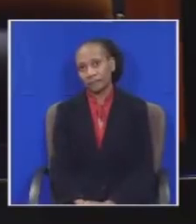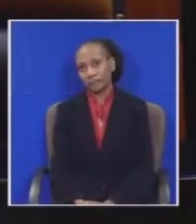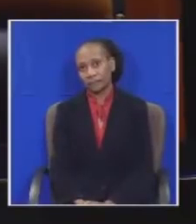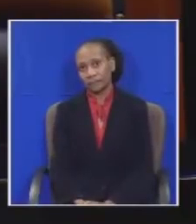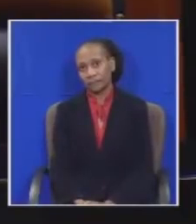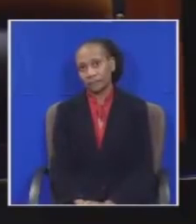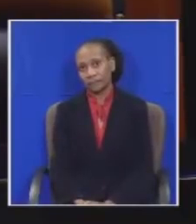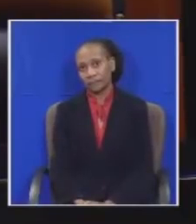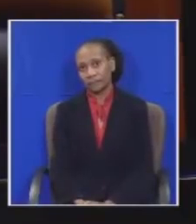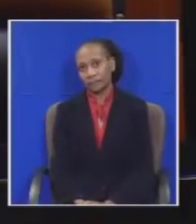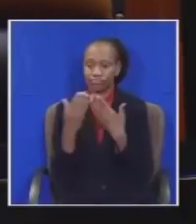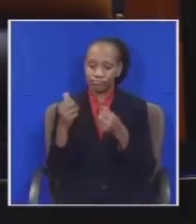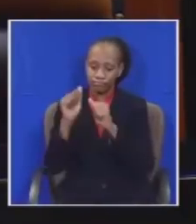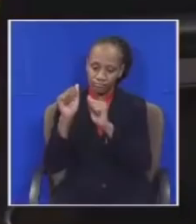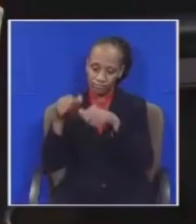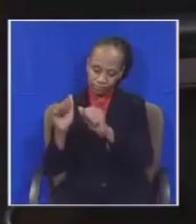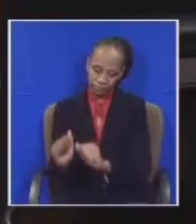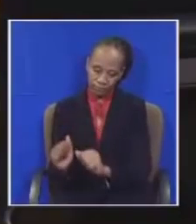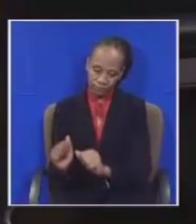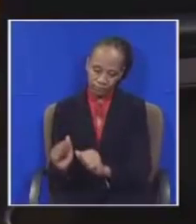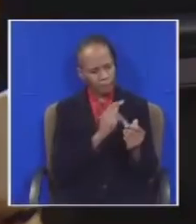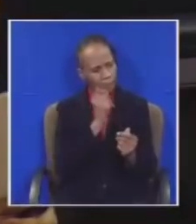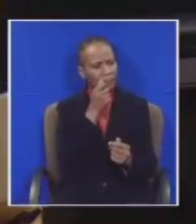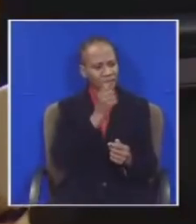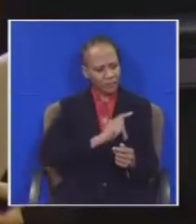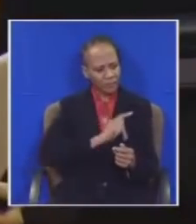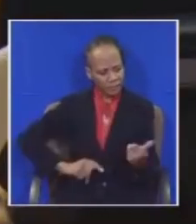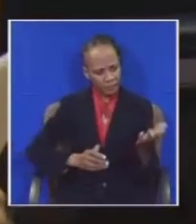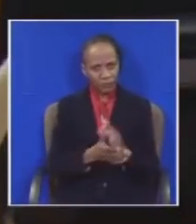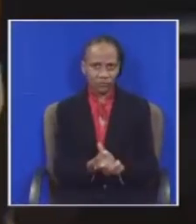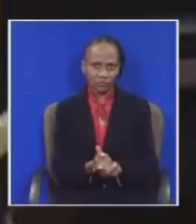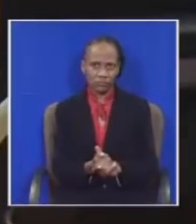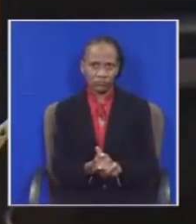Thank you madam Speaker Mr. President We are a lot about state capture...